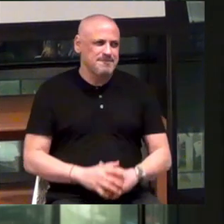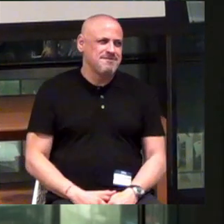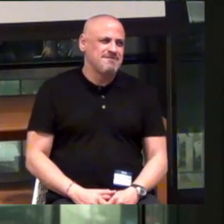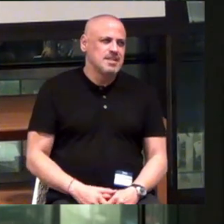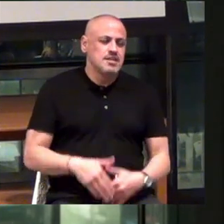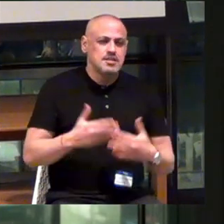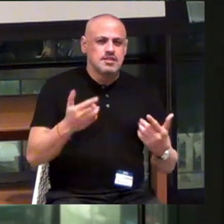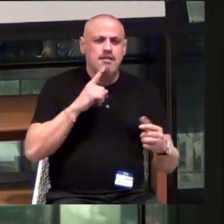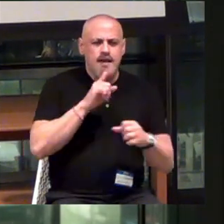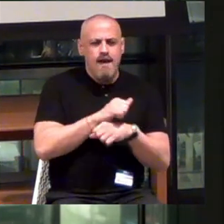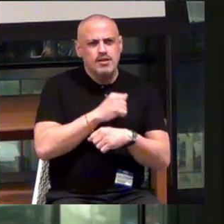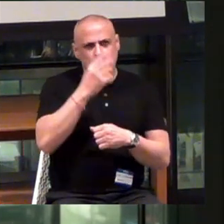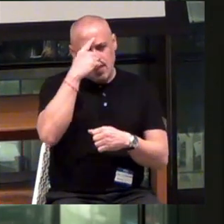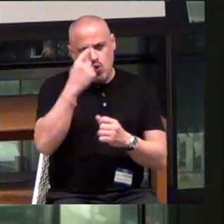So I actually thought of two.